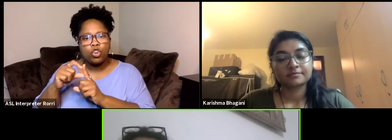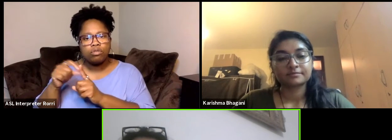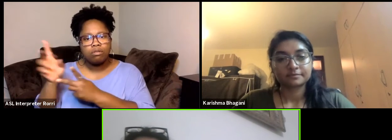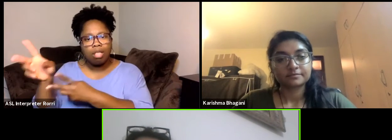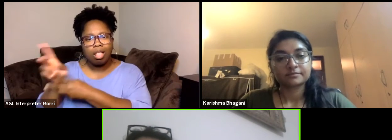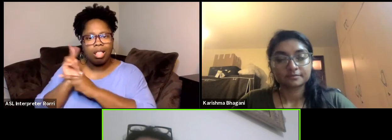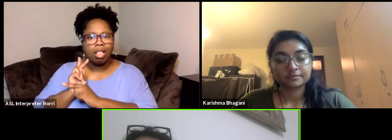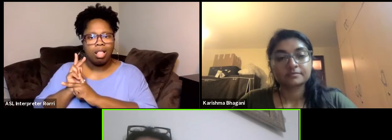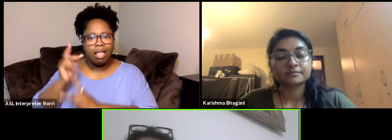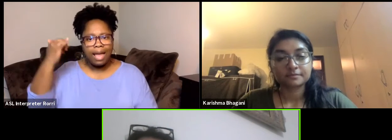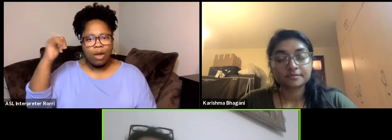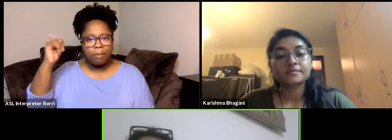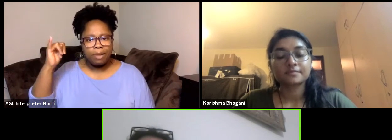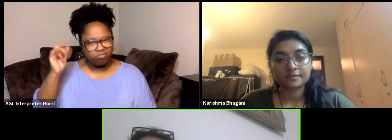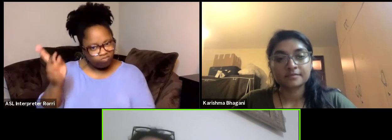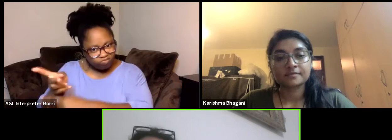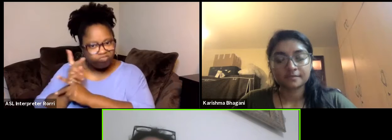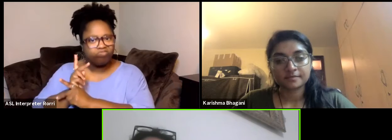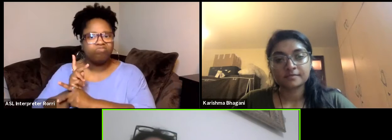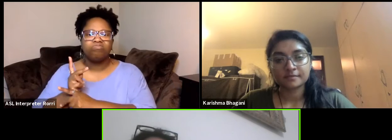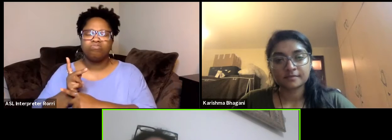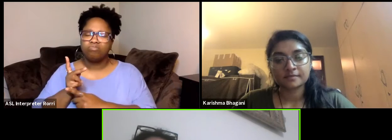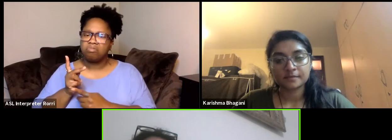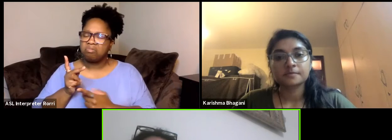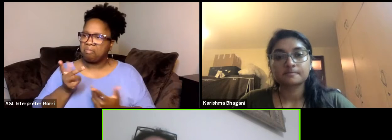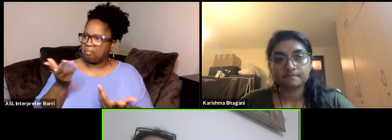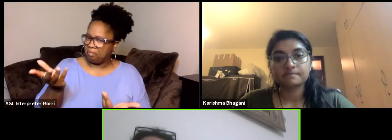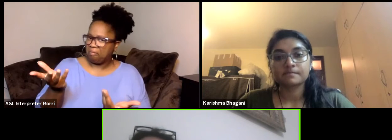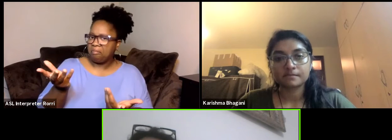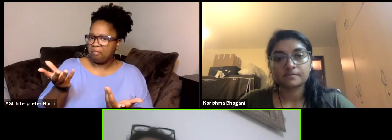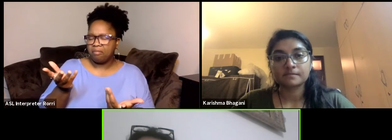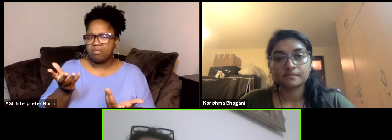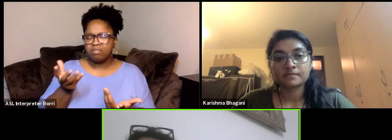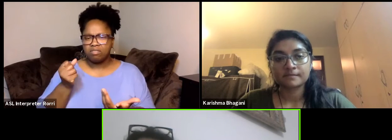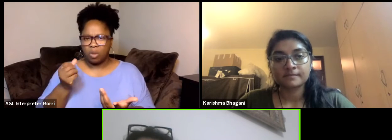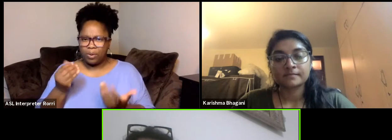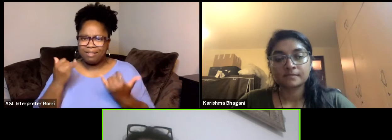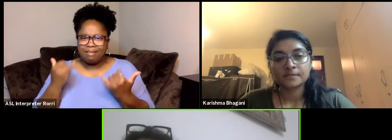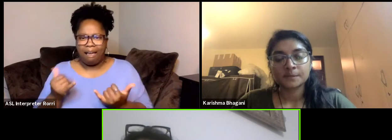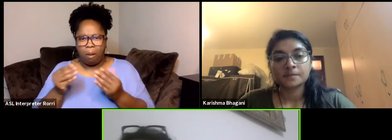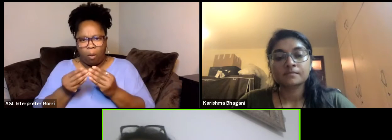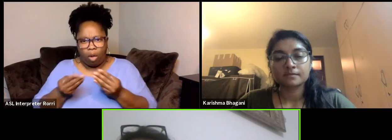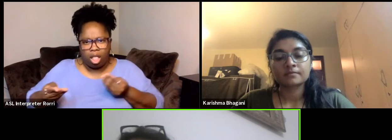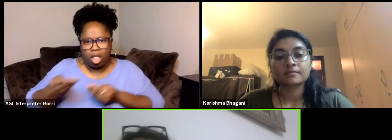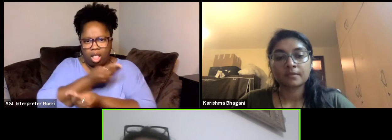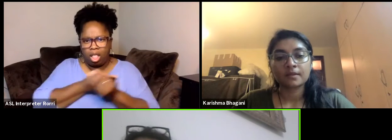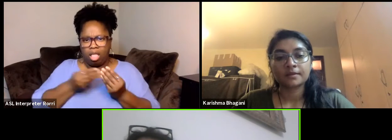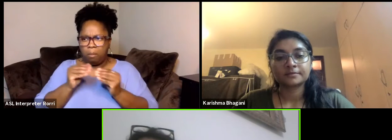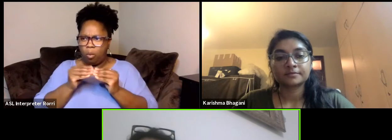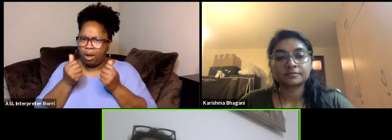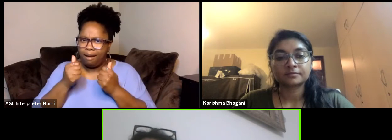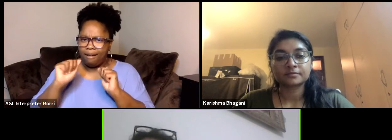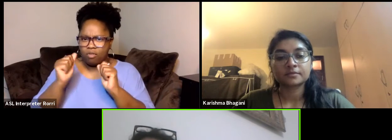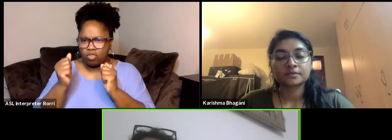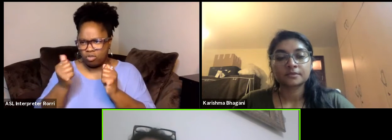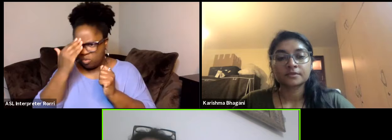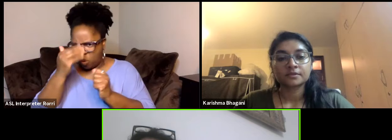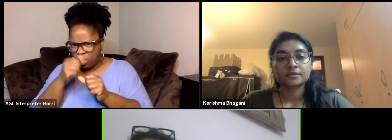exchange and more effort to know each other I think it's gonna be easy for Tunisian to learn Swahili